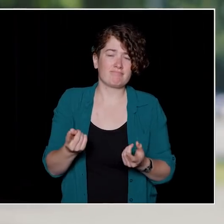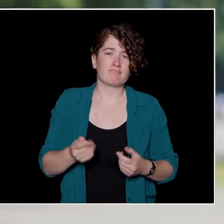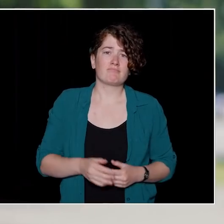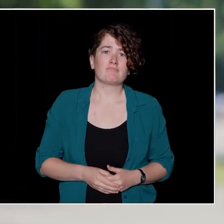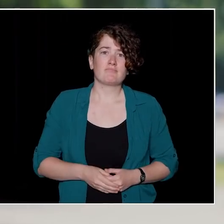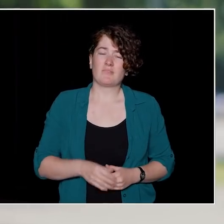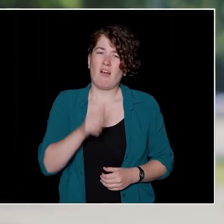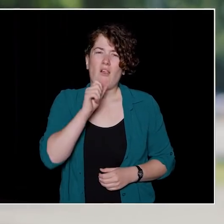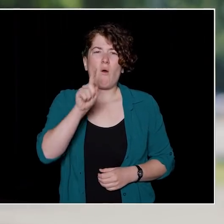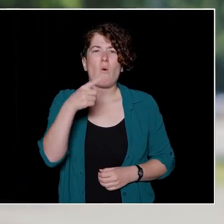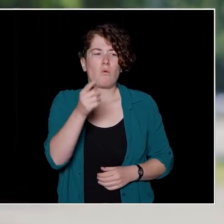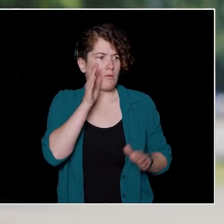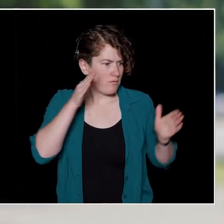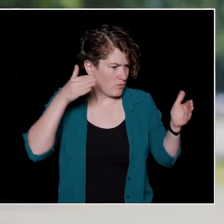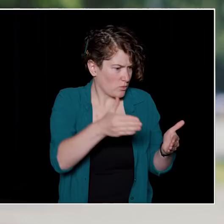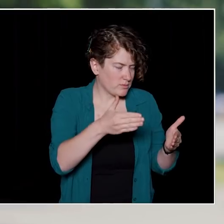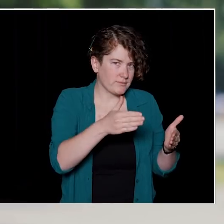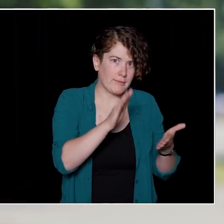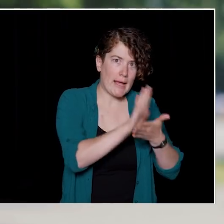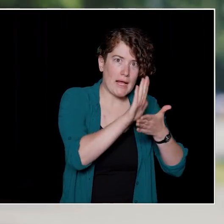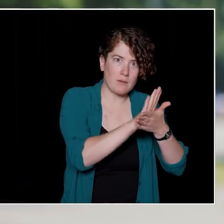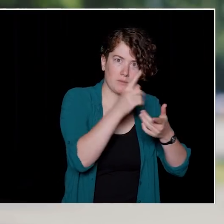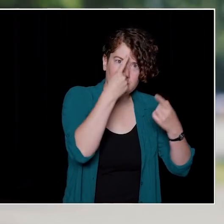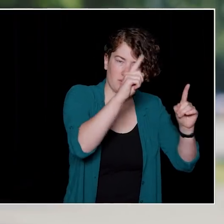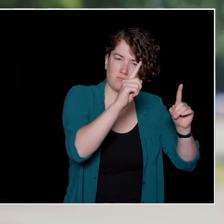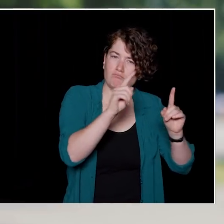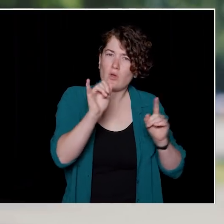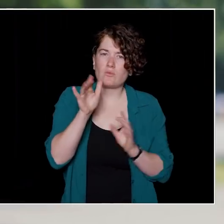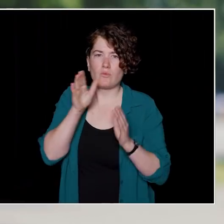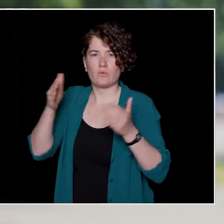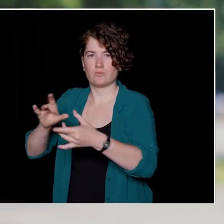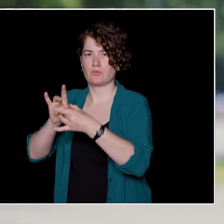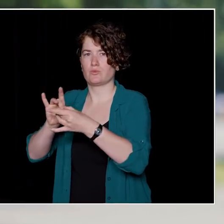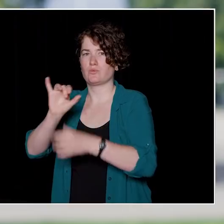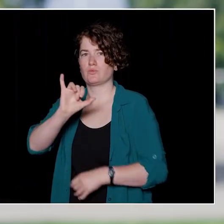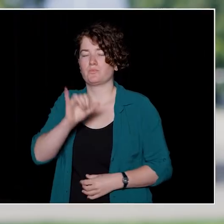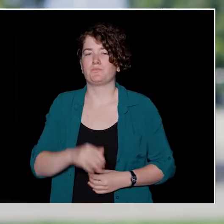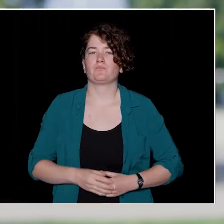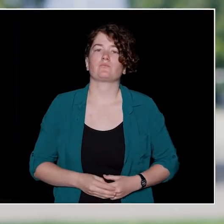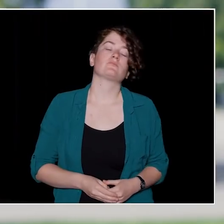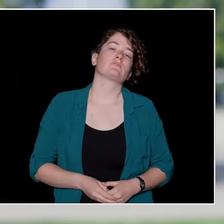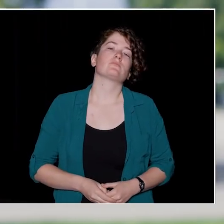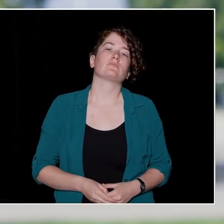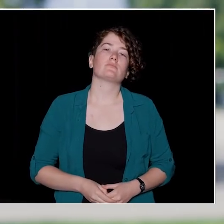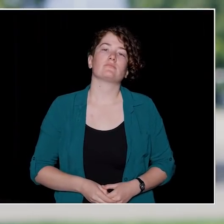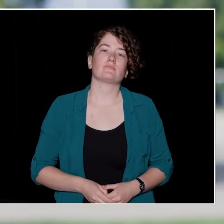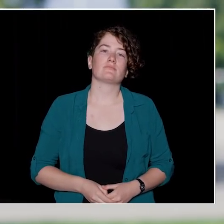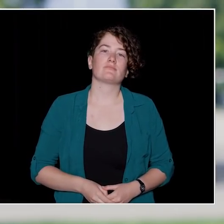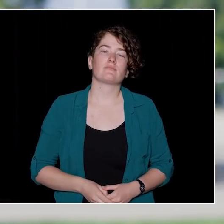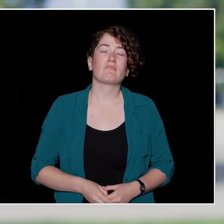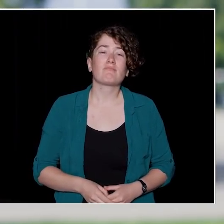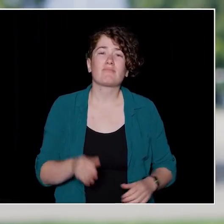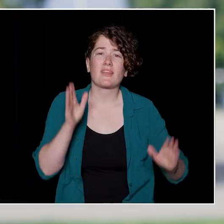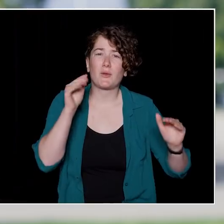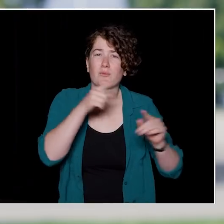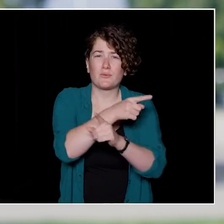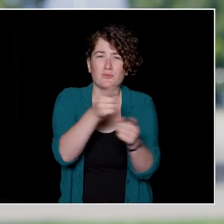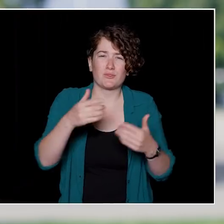in addition to focusing on your academic success. I hope you have a great time at UBC.